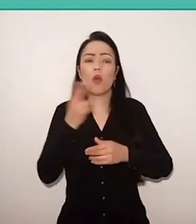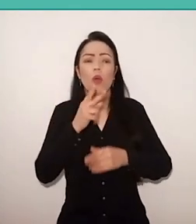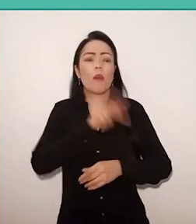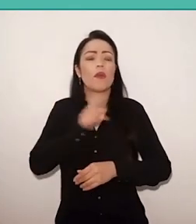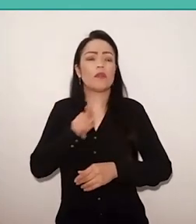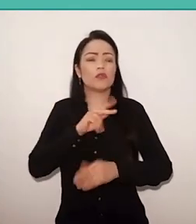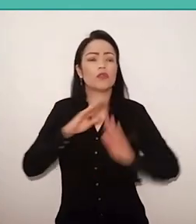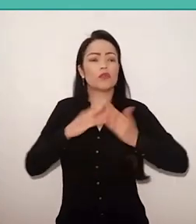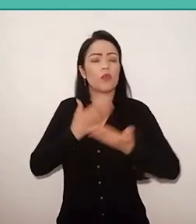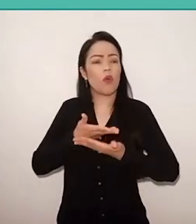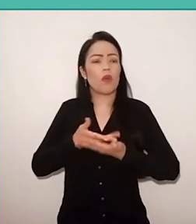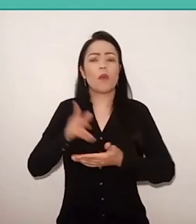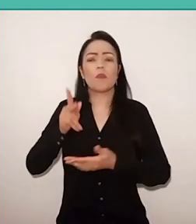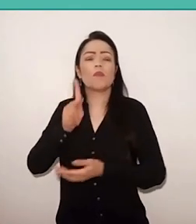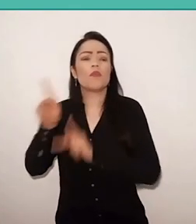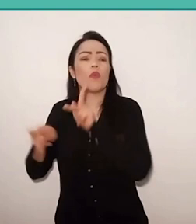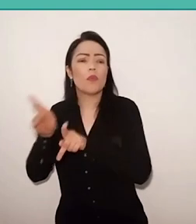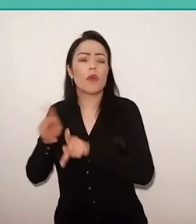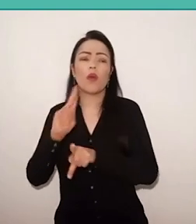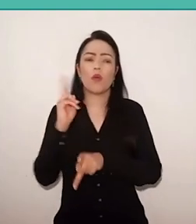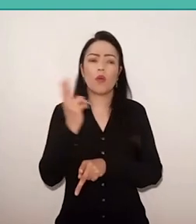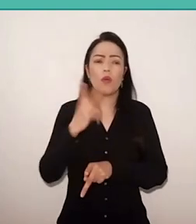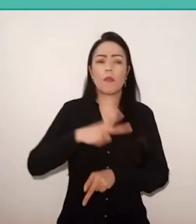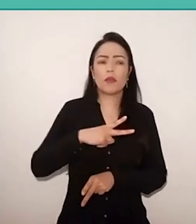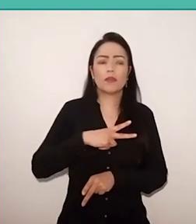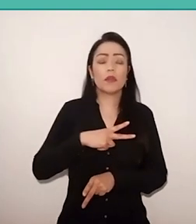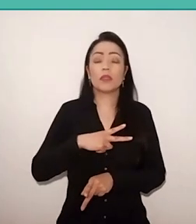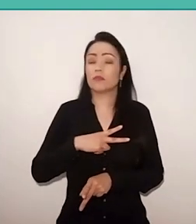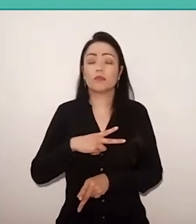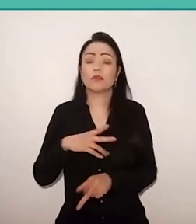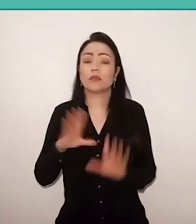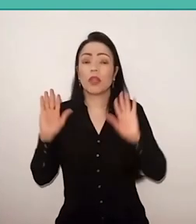or a SESI teacher. He always had the practice